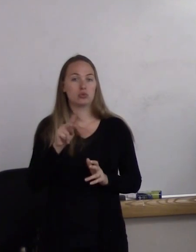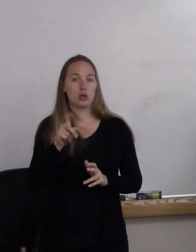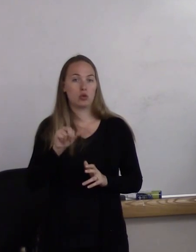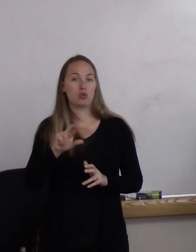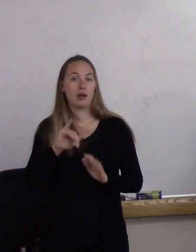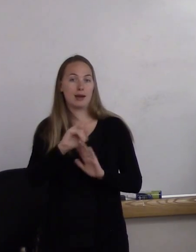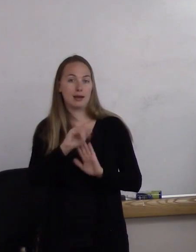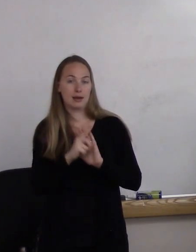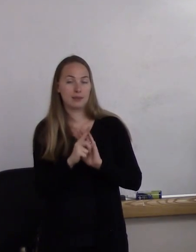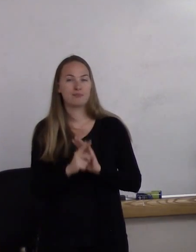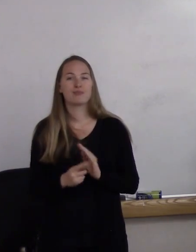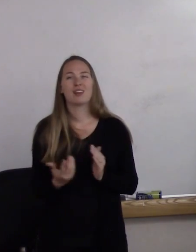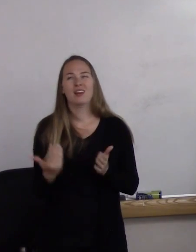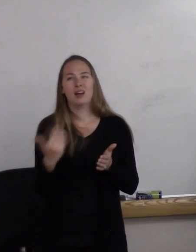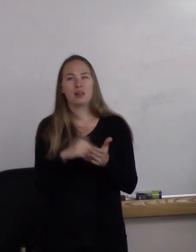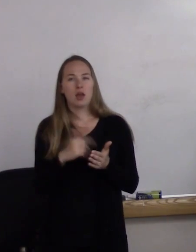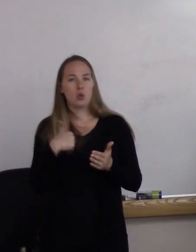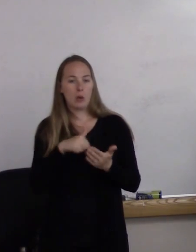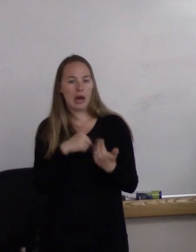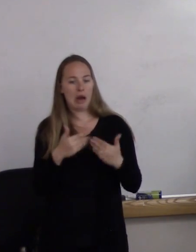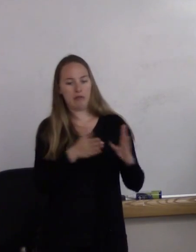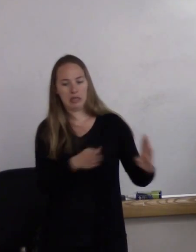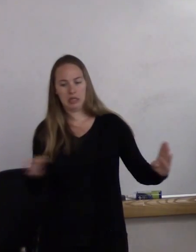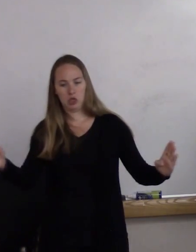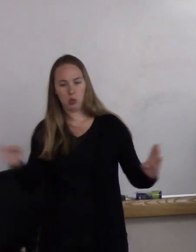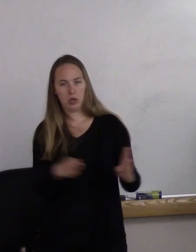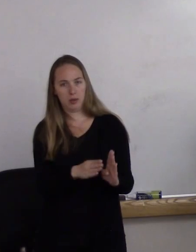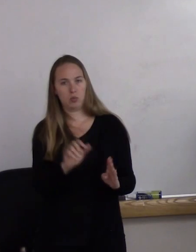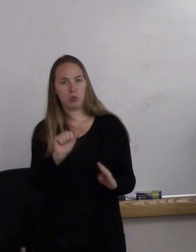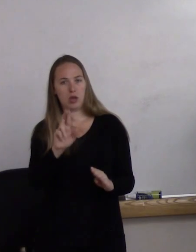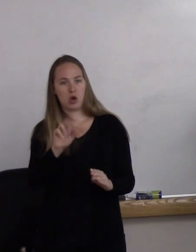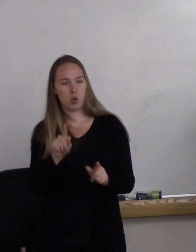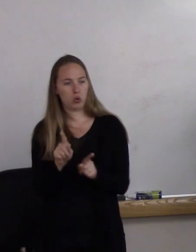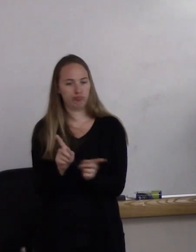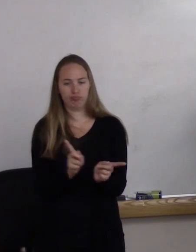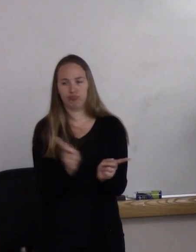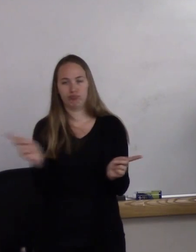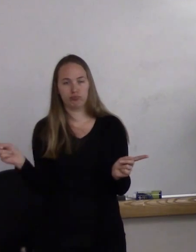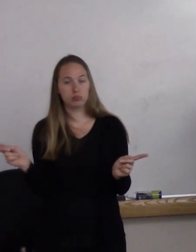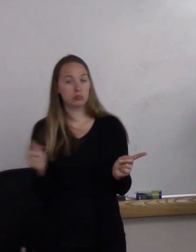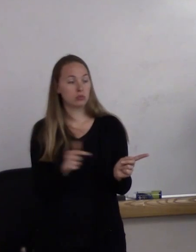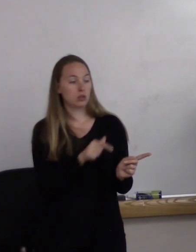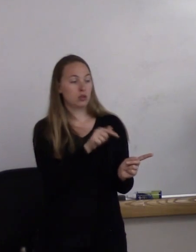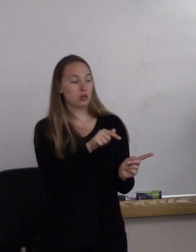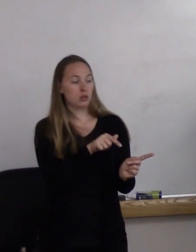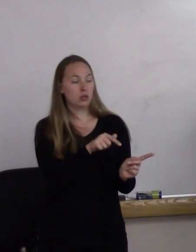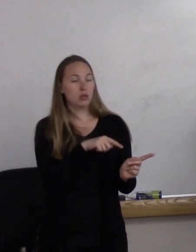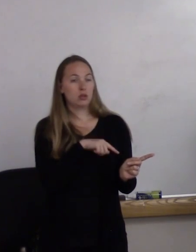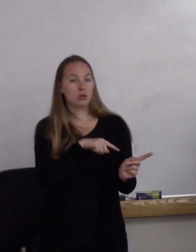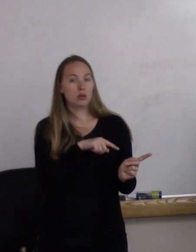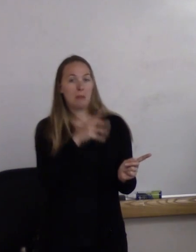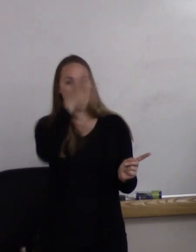And again we have a continuum with arrows pointing in opposite directions. On one end of the continuum is man,